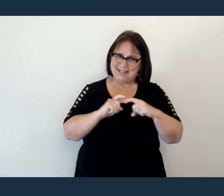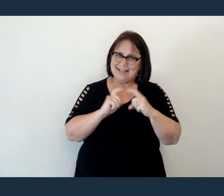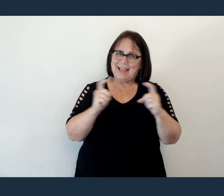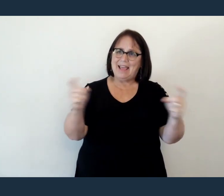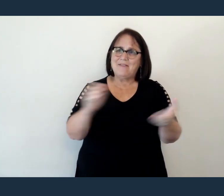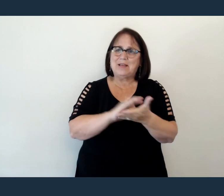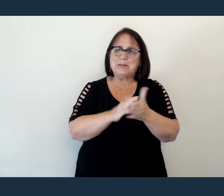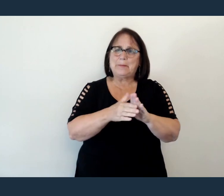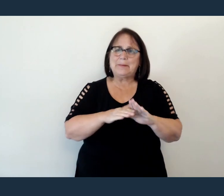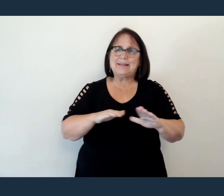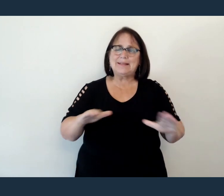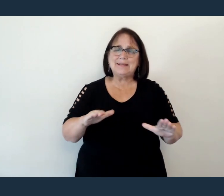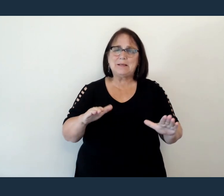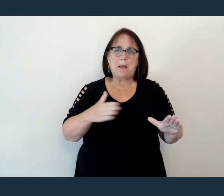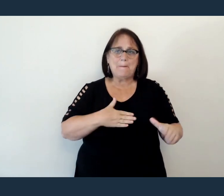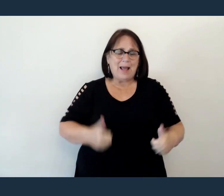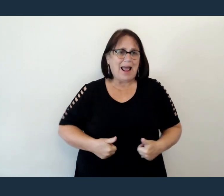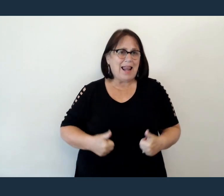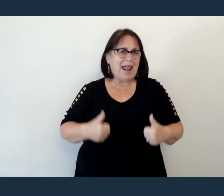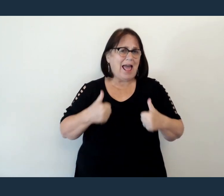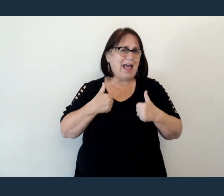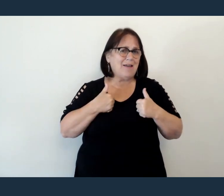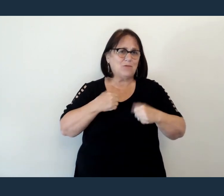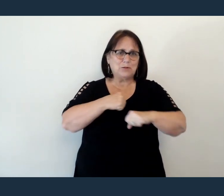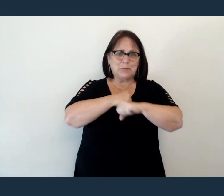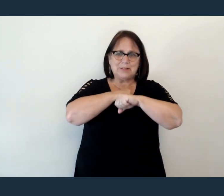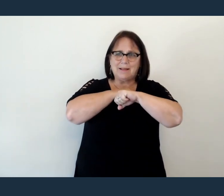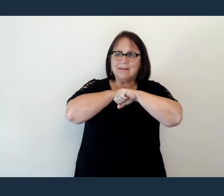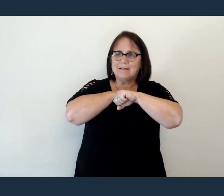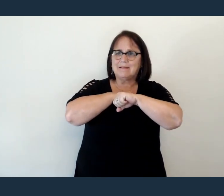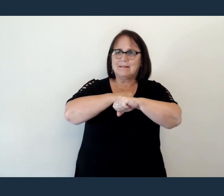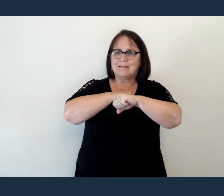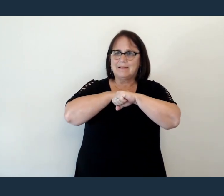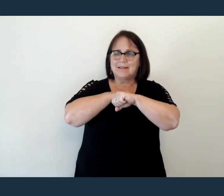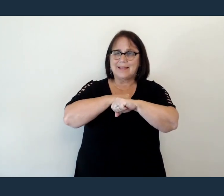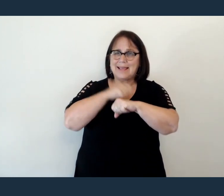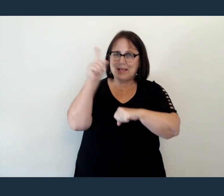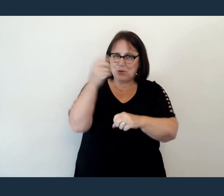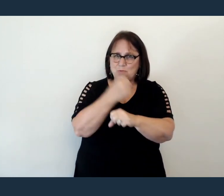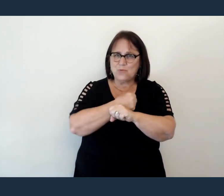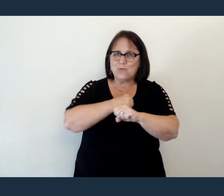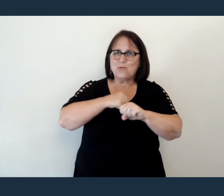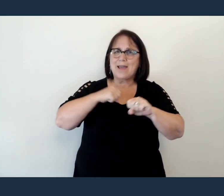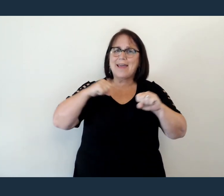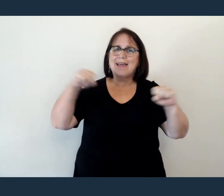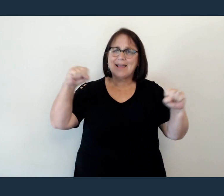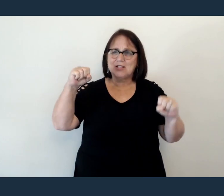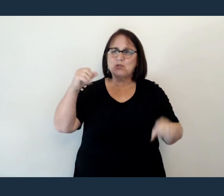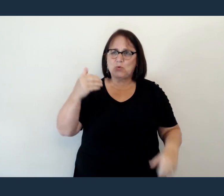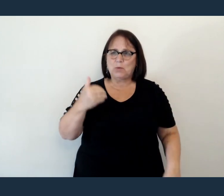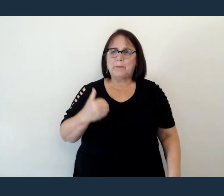My fate was surely sealed Until He rescued me